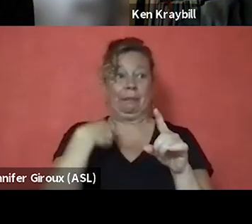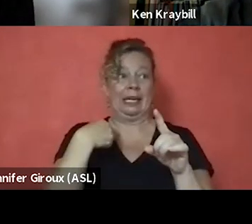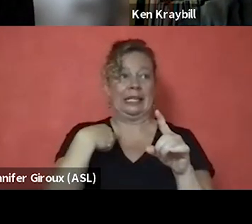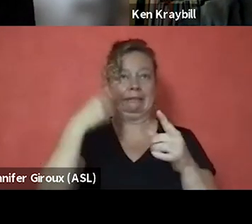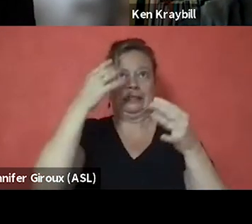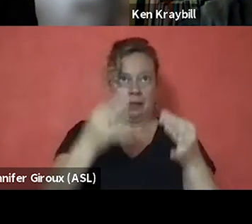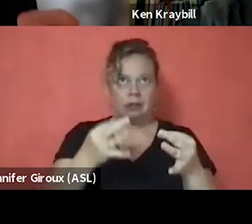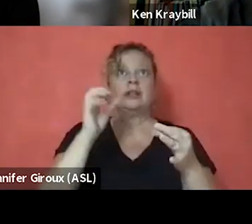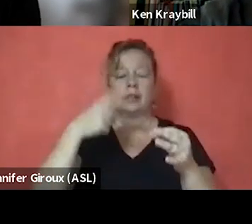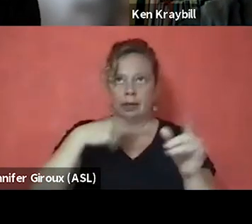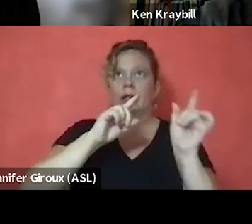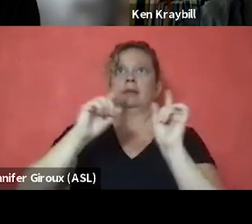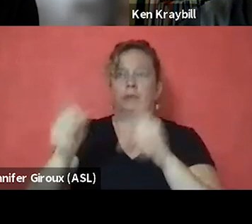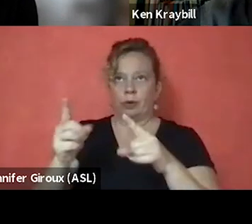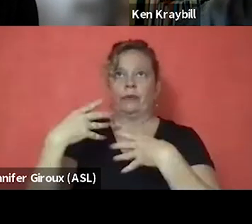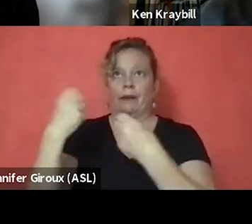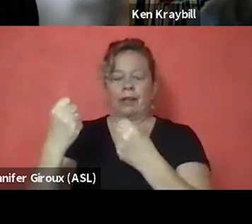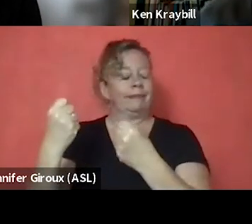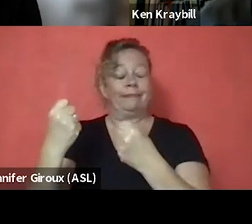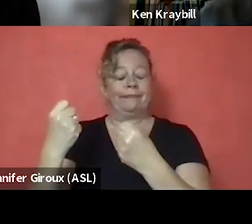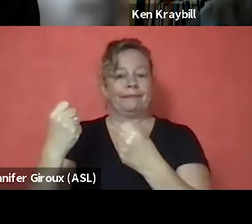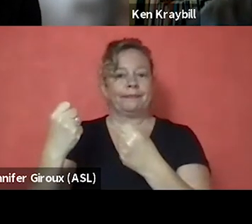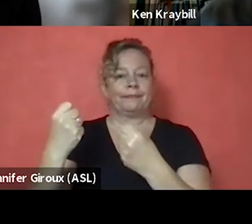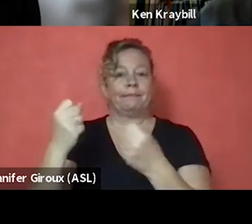But my point is don't ever give up.